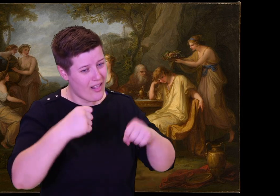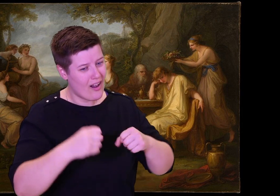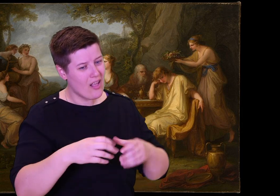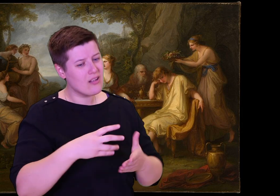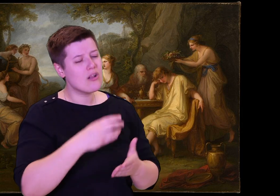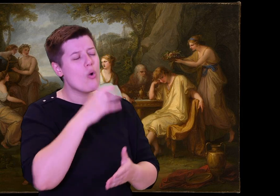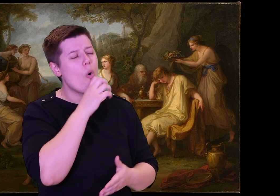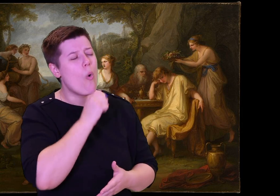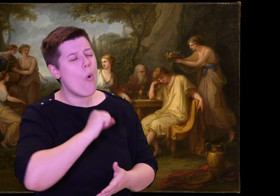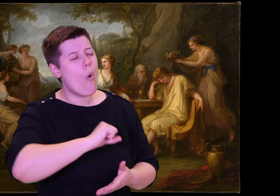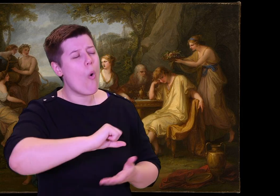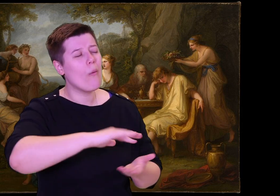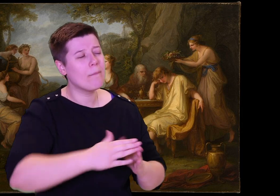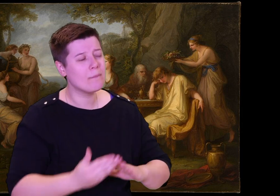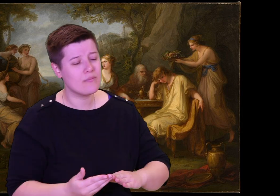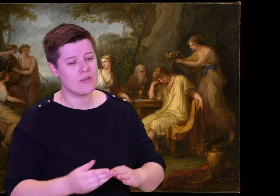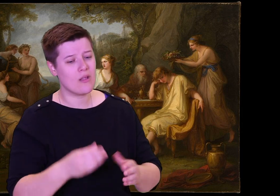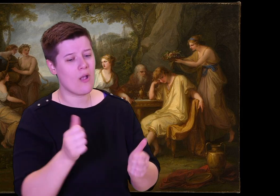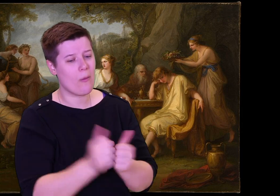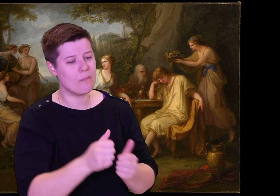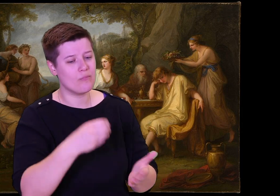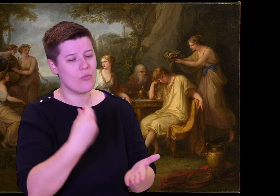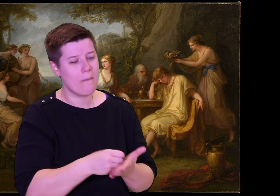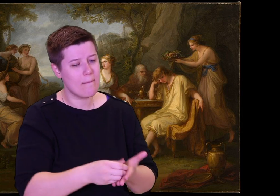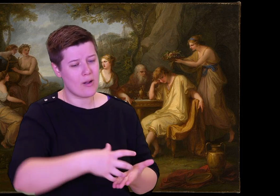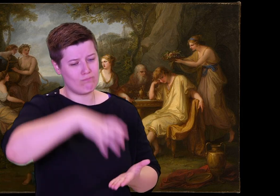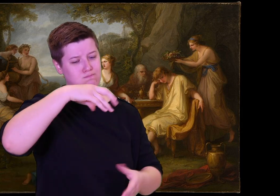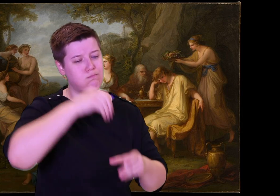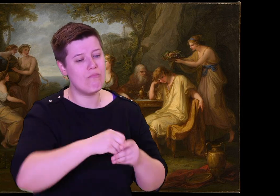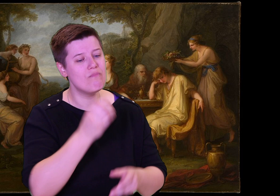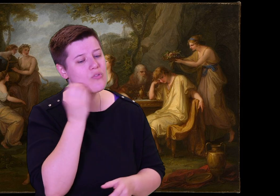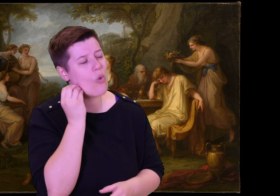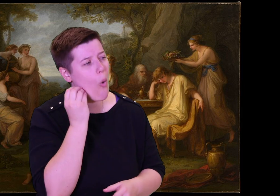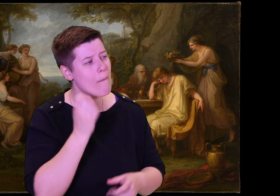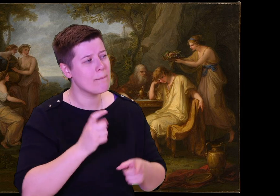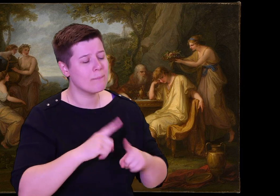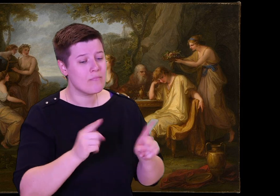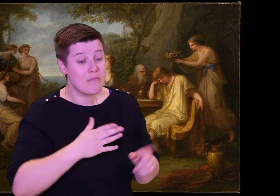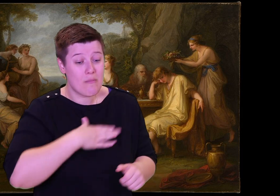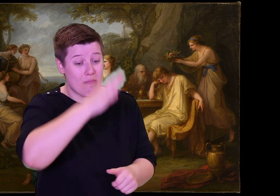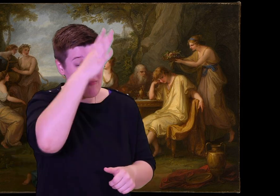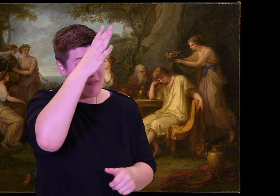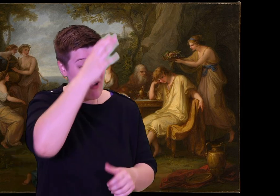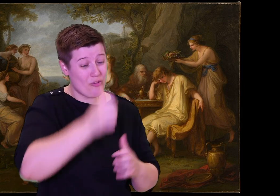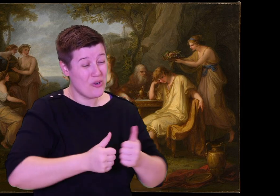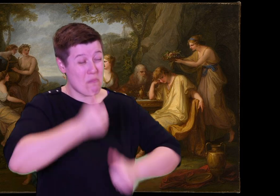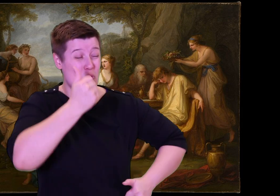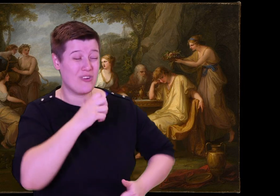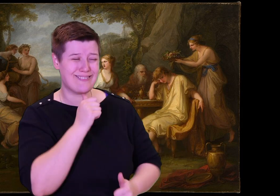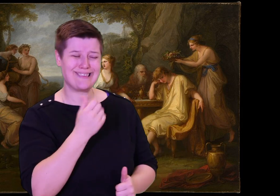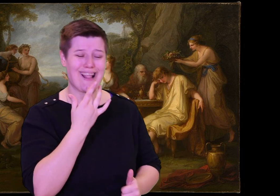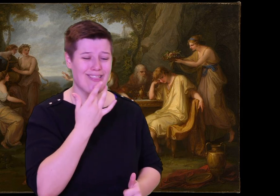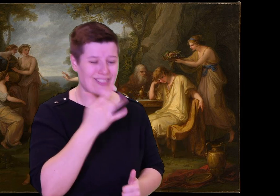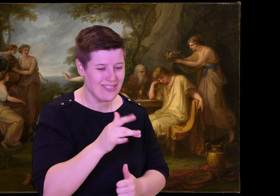I wish I were the son of someone lucky, who could grow old at home with all his wealth.